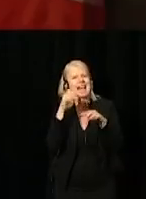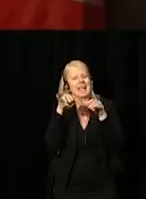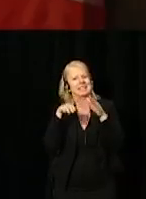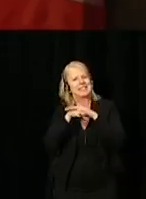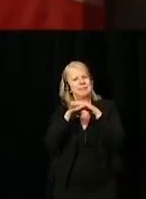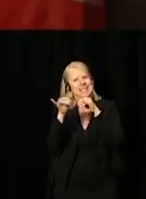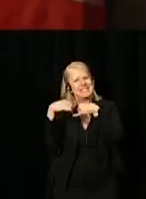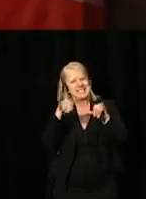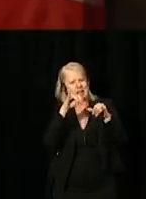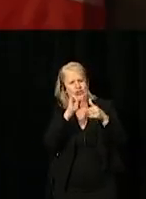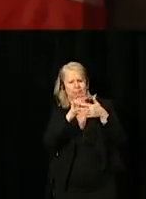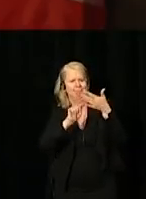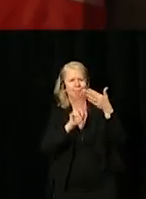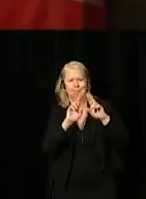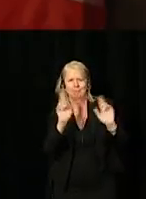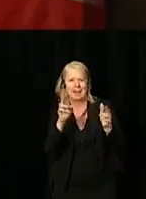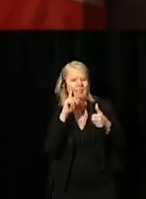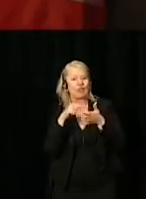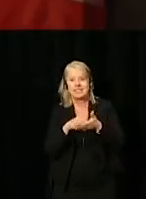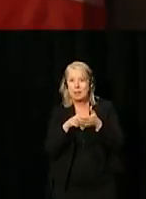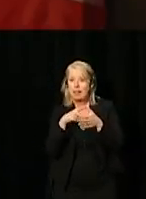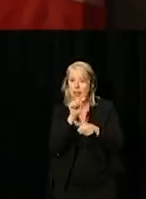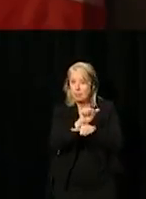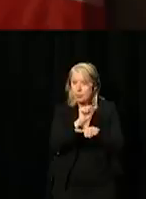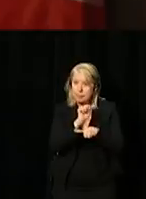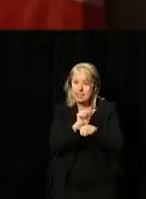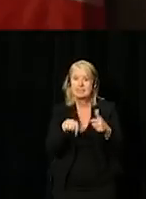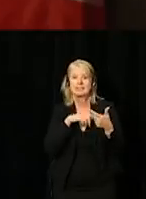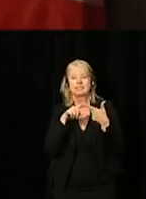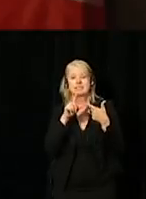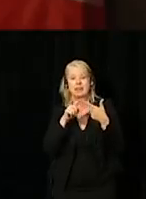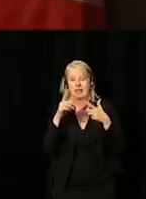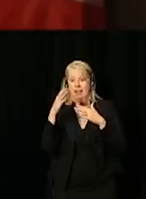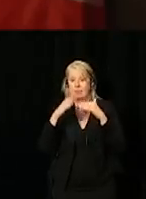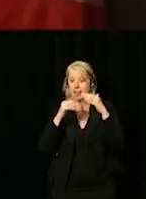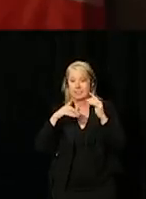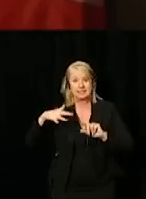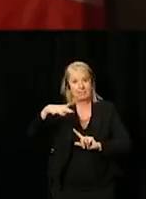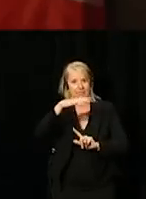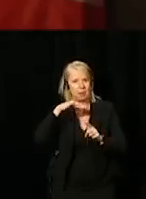in many areas, like employment, and the built environment to name a few.